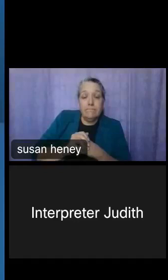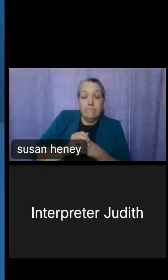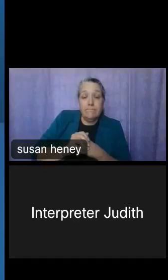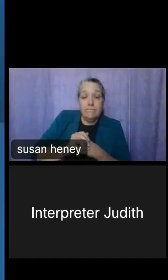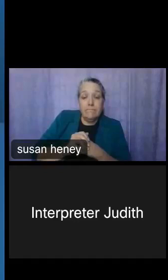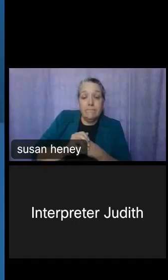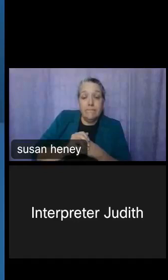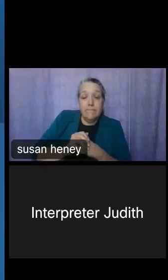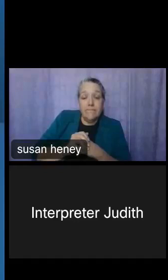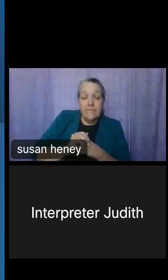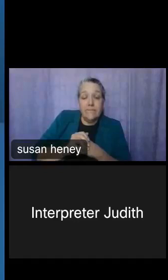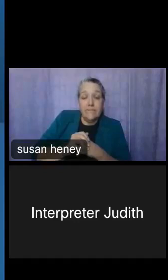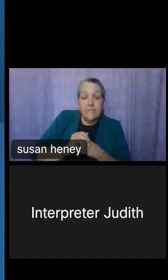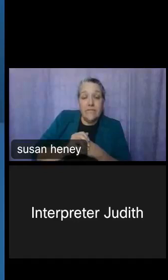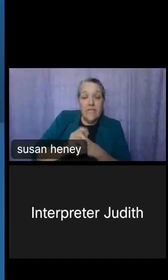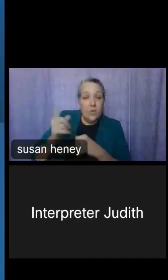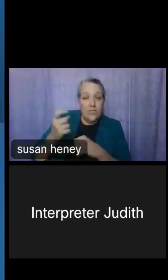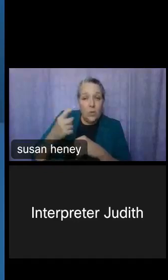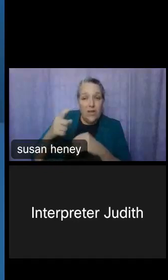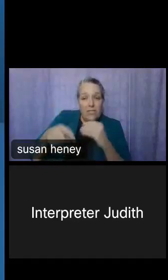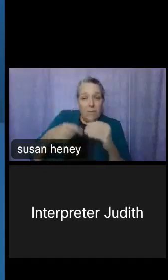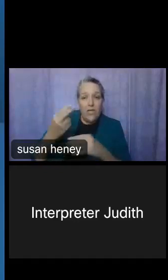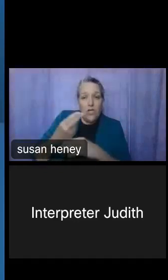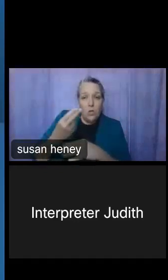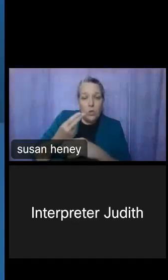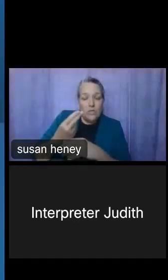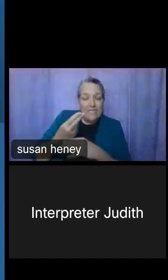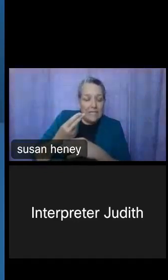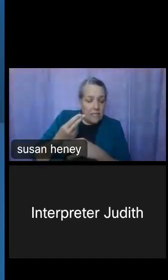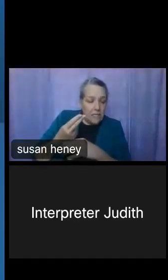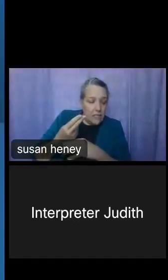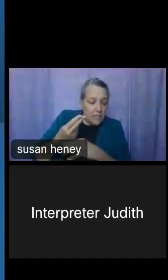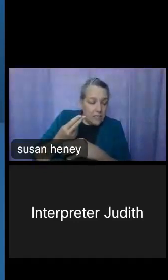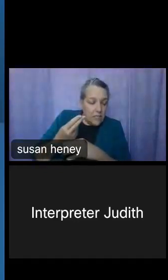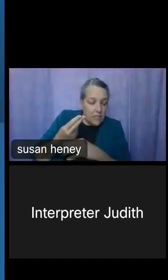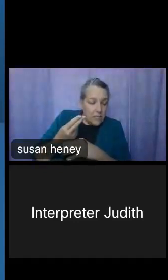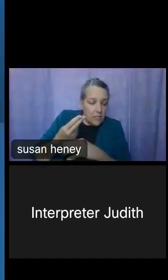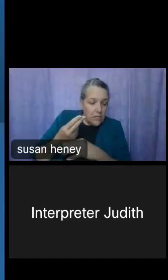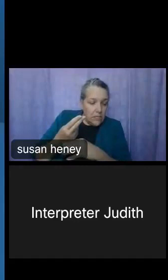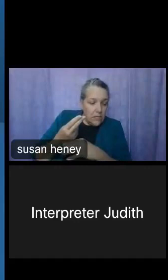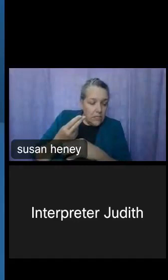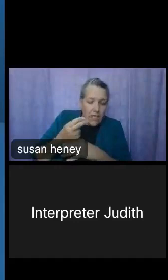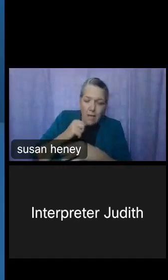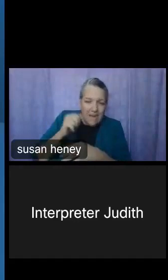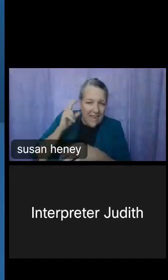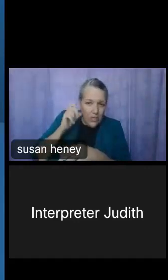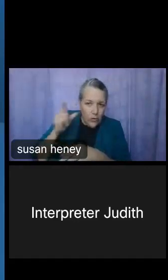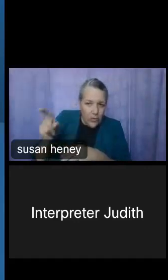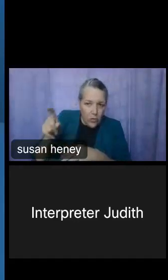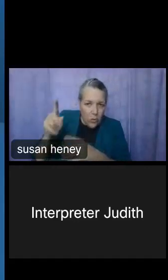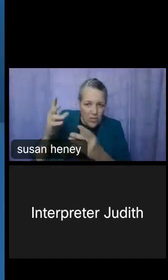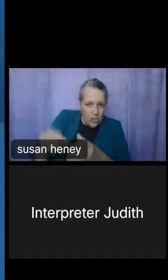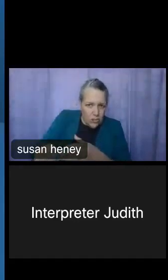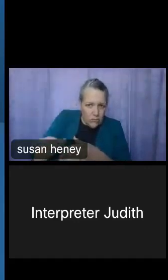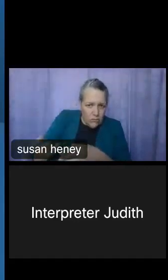someone asked about utilizing children's children with disabilities